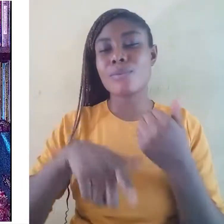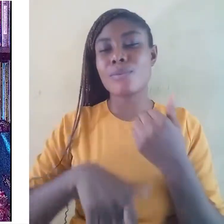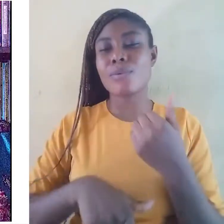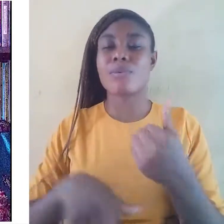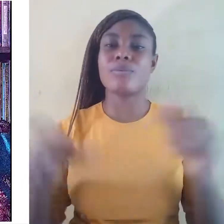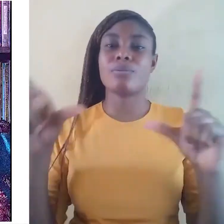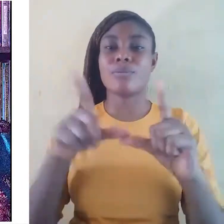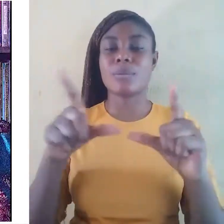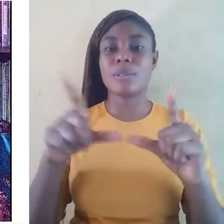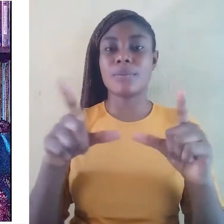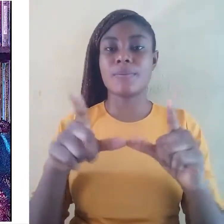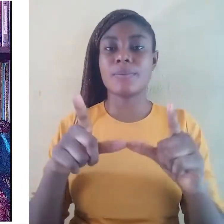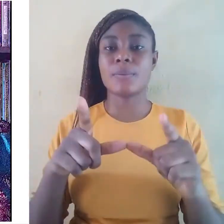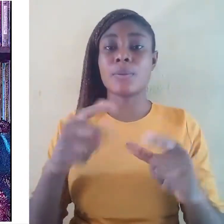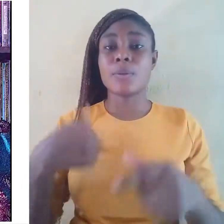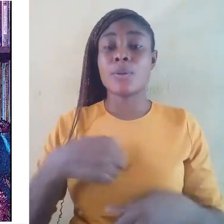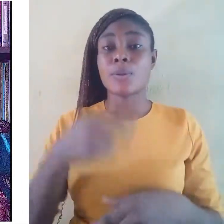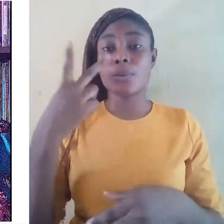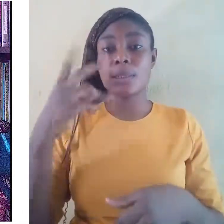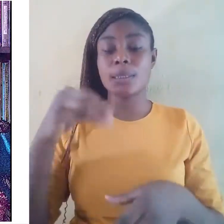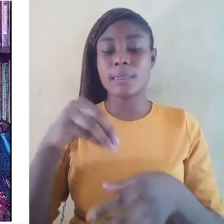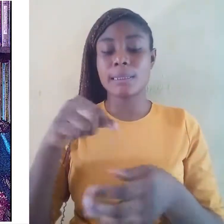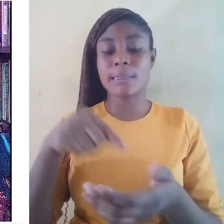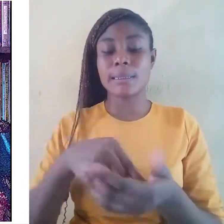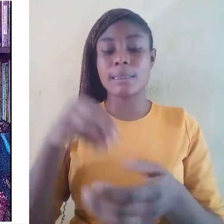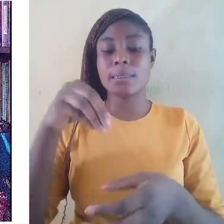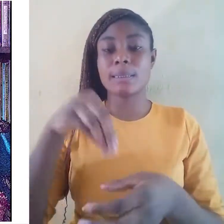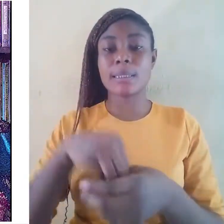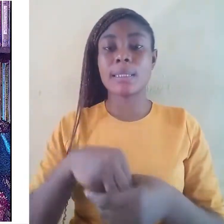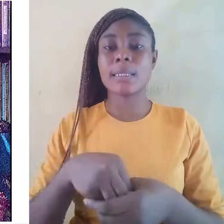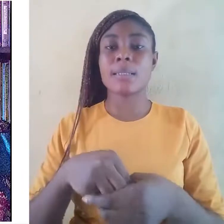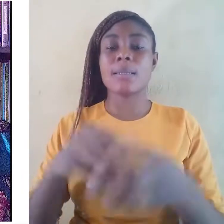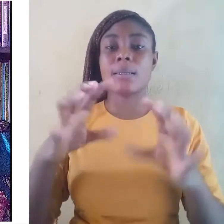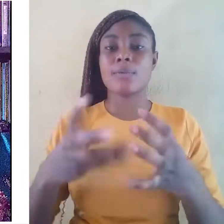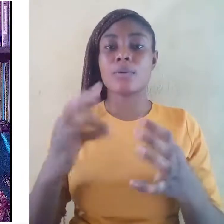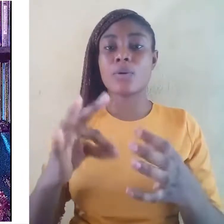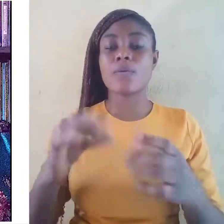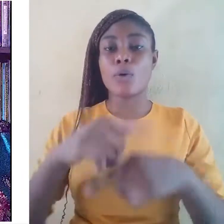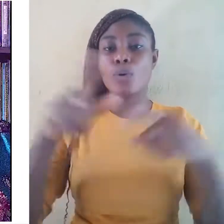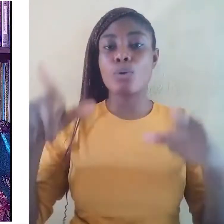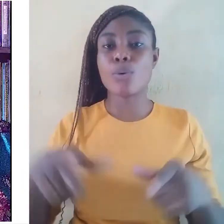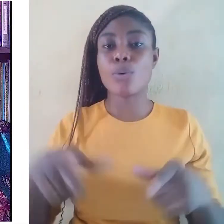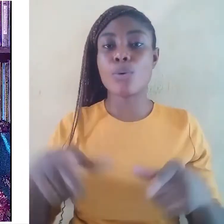We see this dichotomy in the classification of indigenous languages as a major limitation